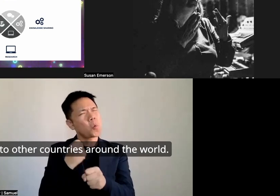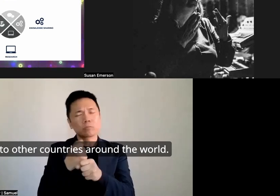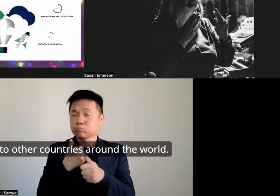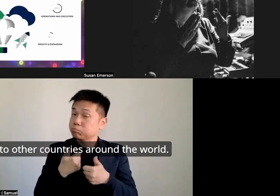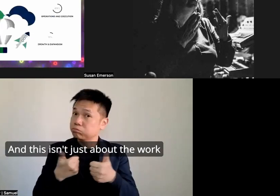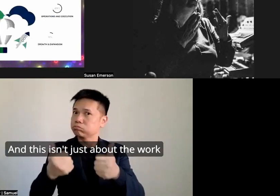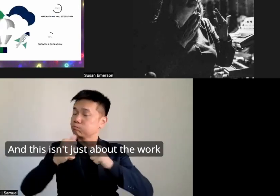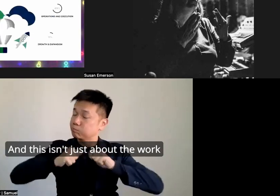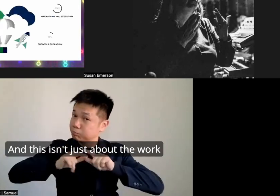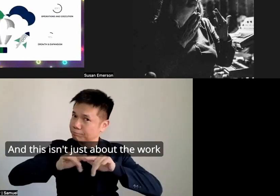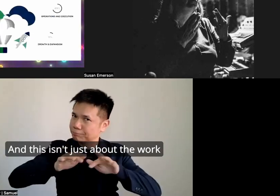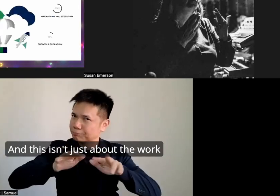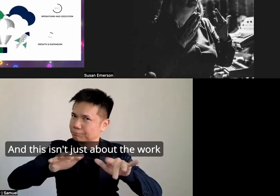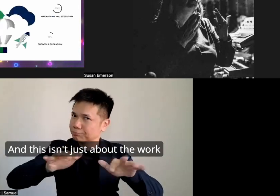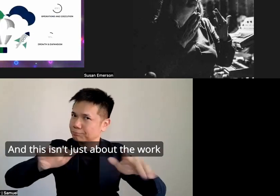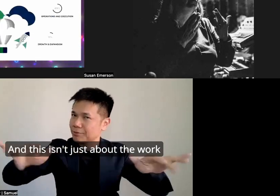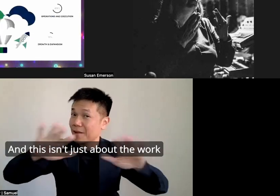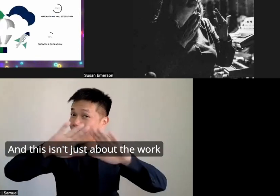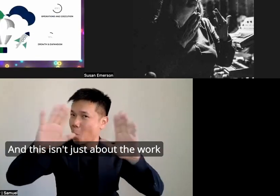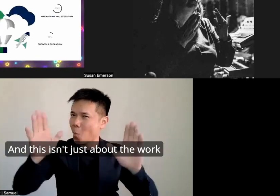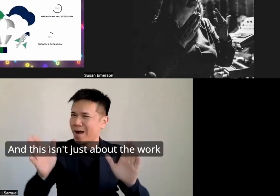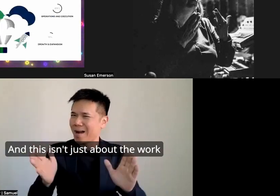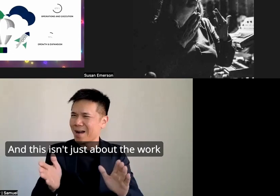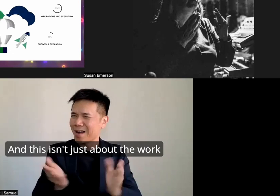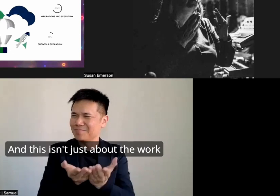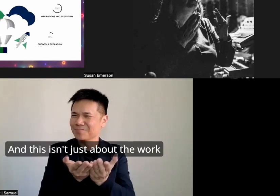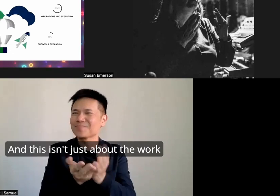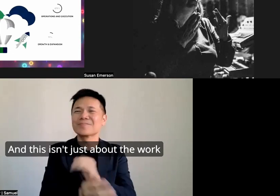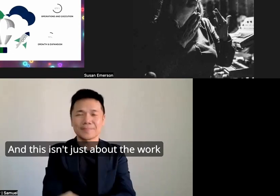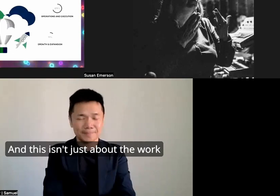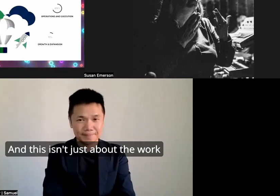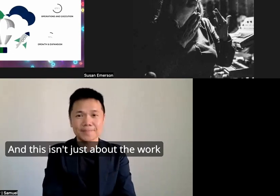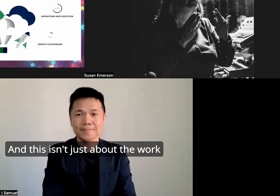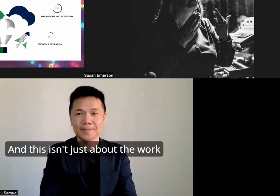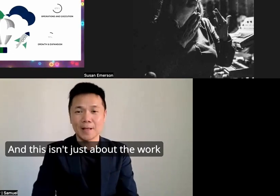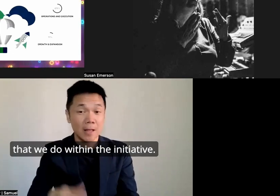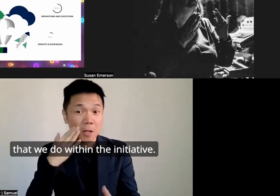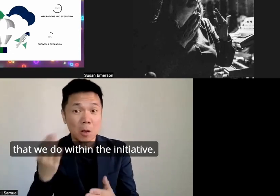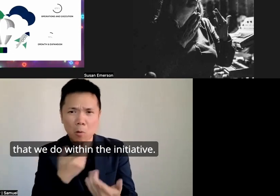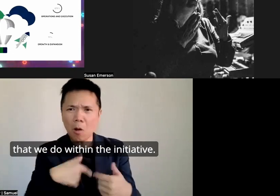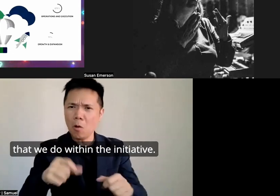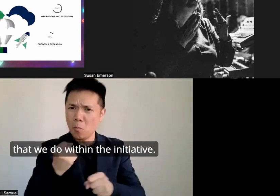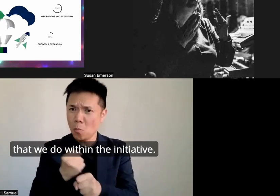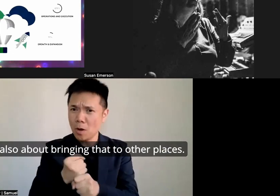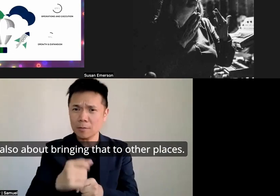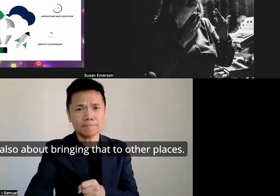world and this isn't just about uh the the the the work that we do within the initiative it's also